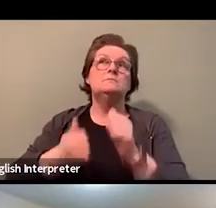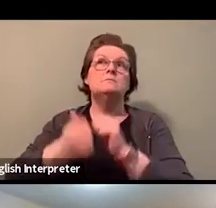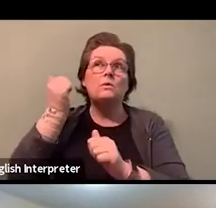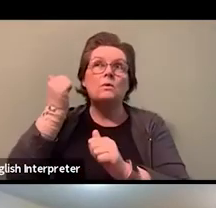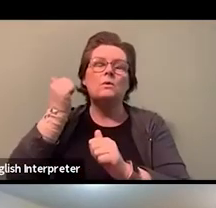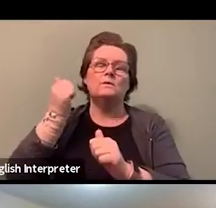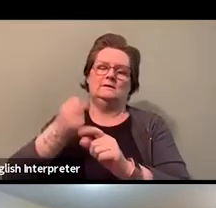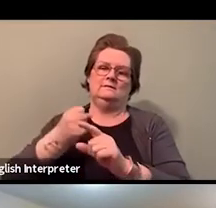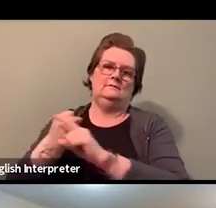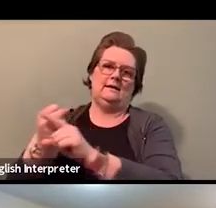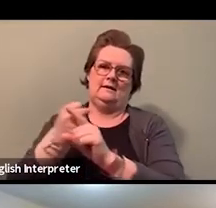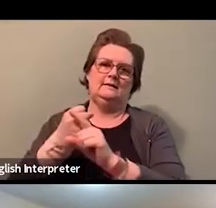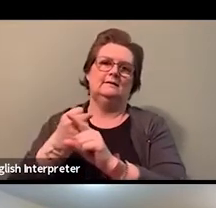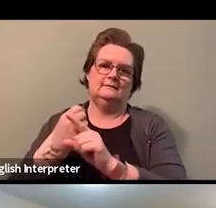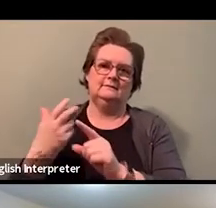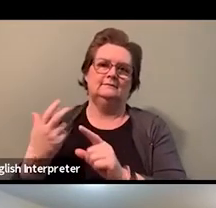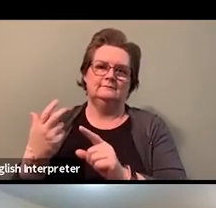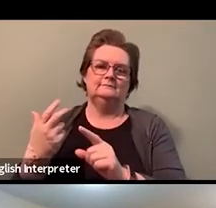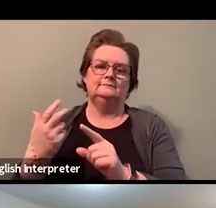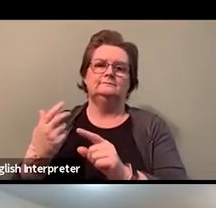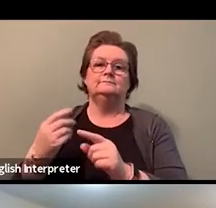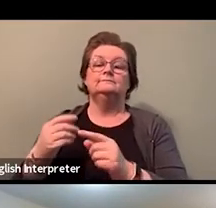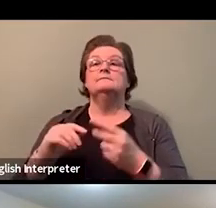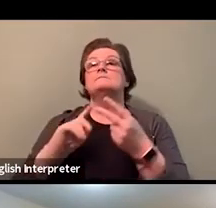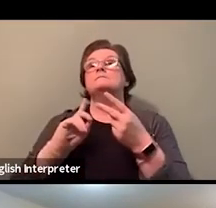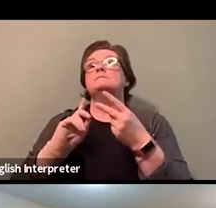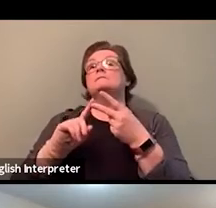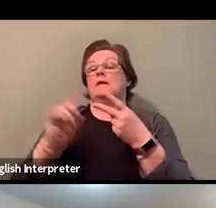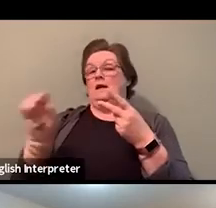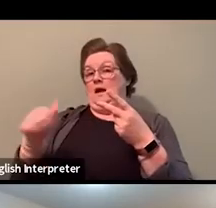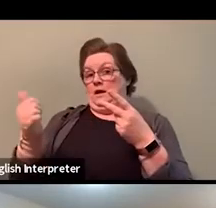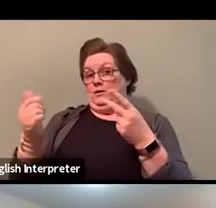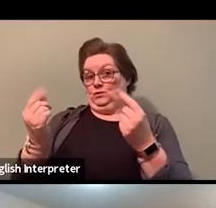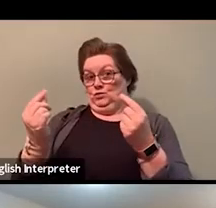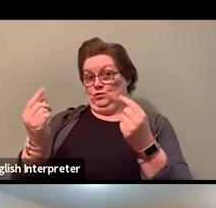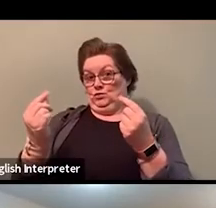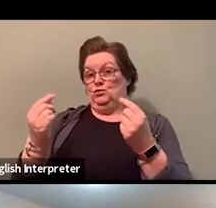We need to ensure even that injured workers, you know,